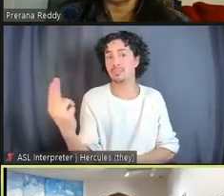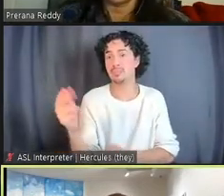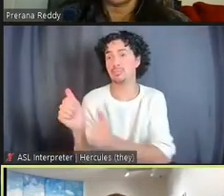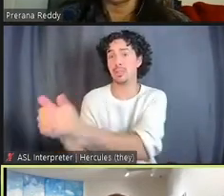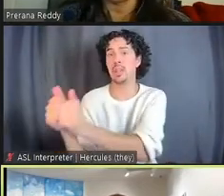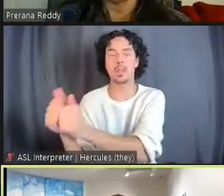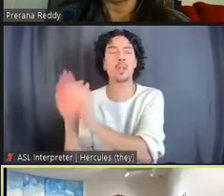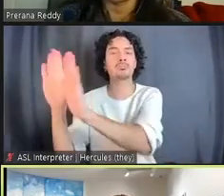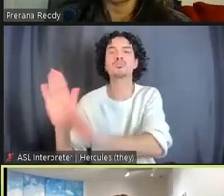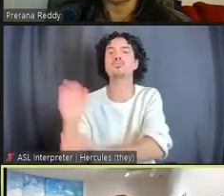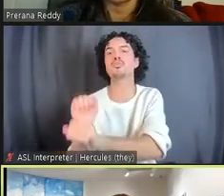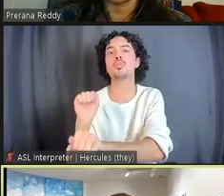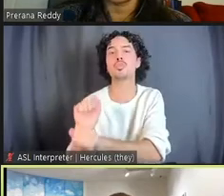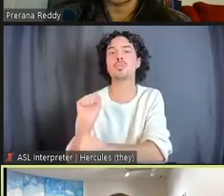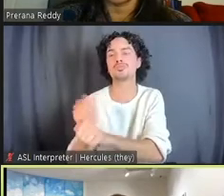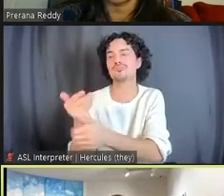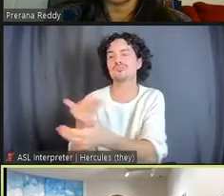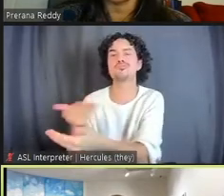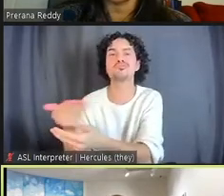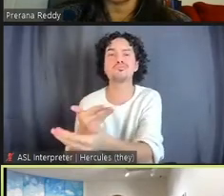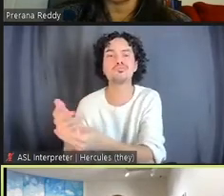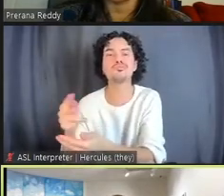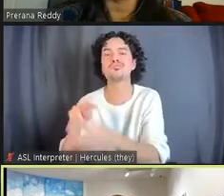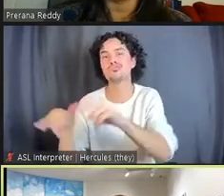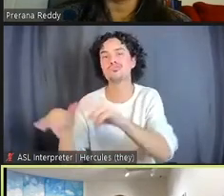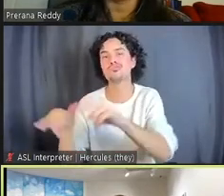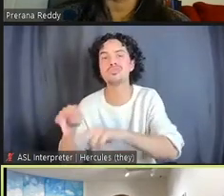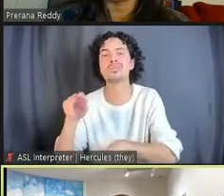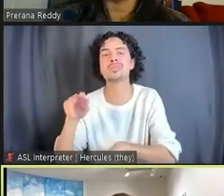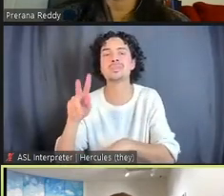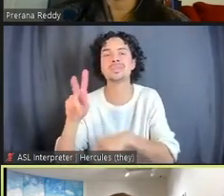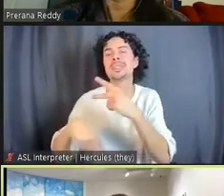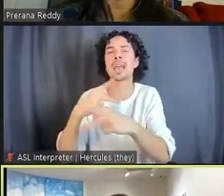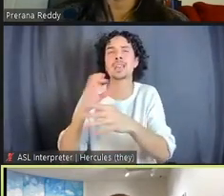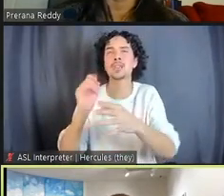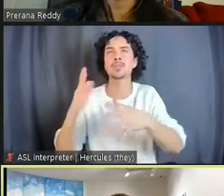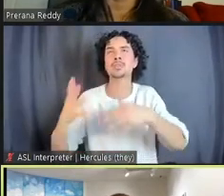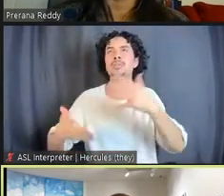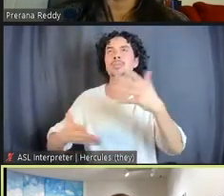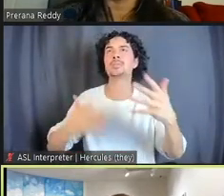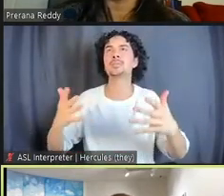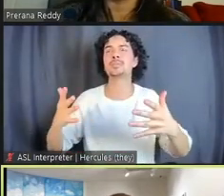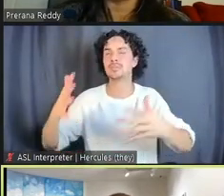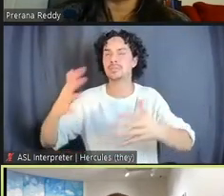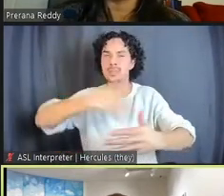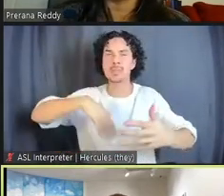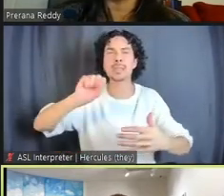engaging the kind of aerial space also as another lens through which we can